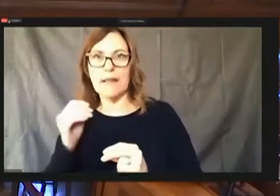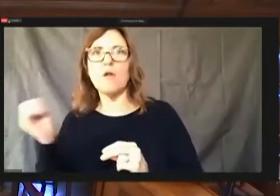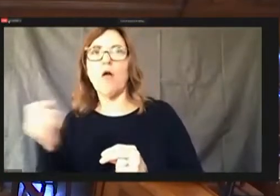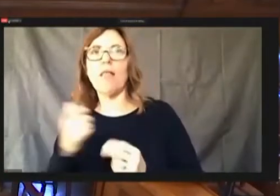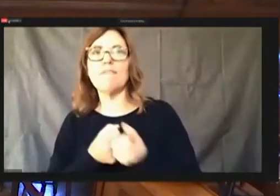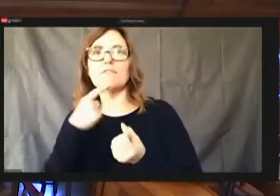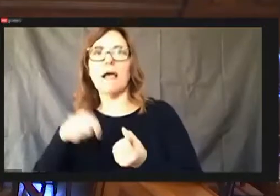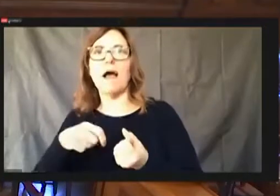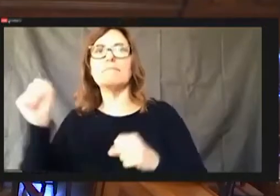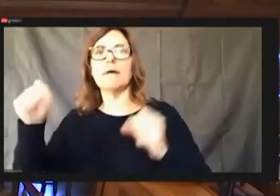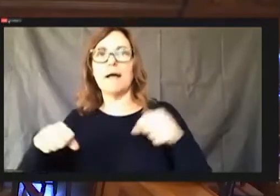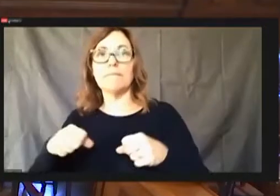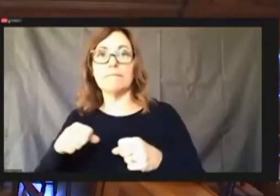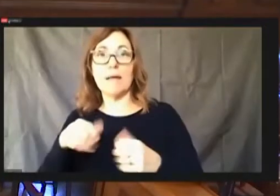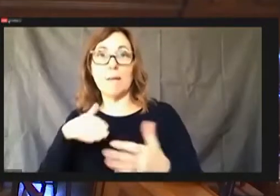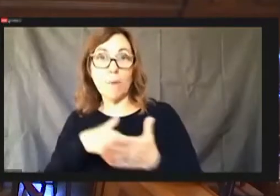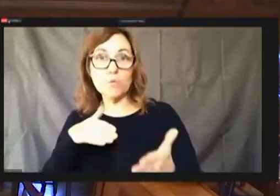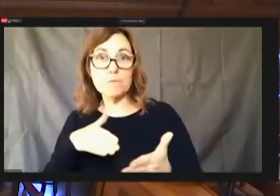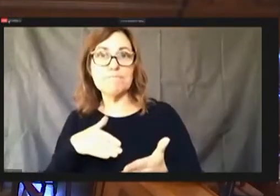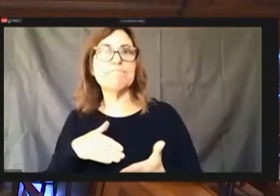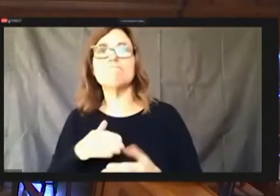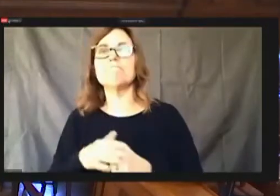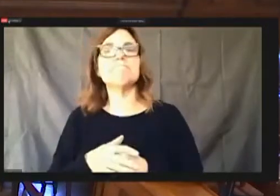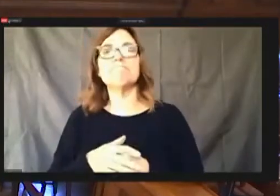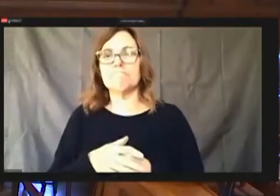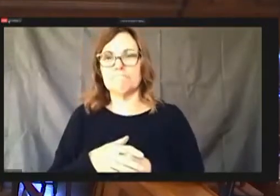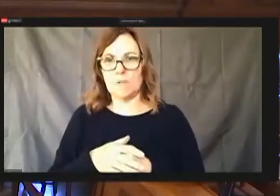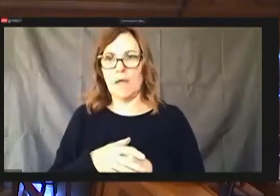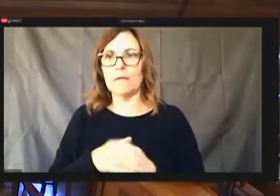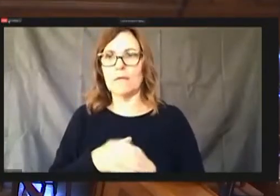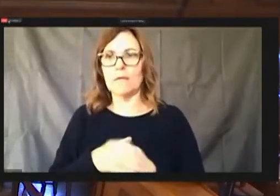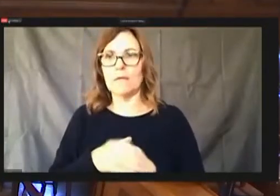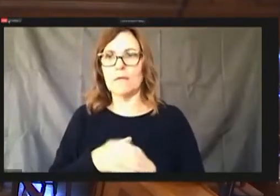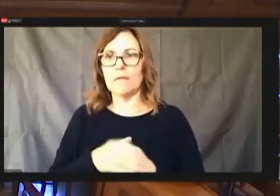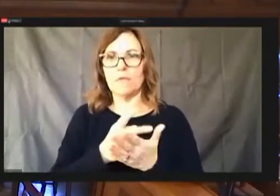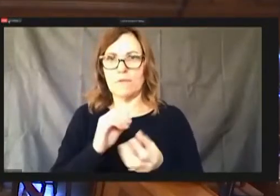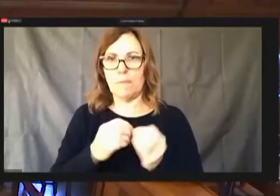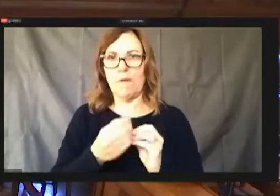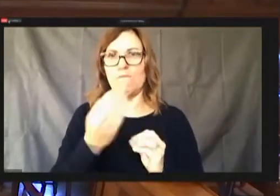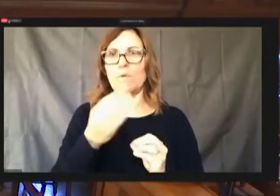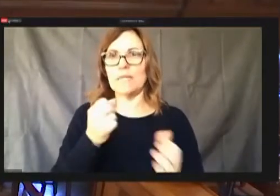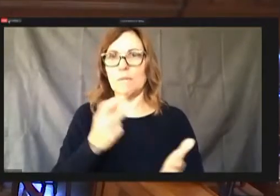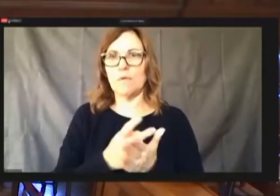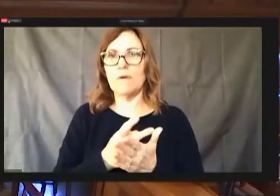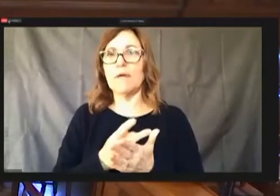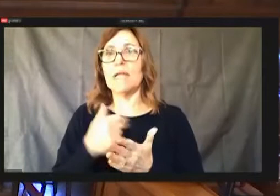Hi, post operating number, women number is approved, we have a motion for operating limit number . So moved.